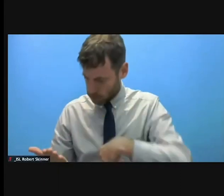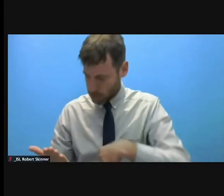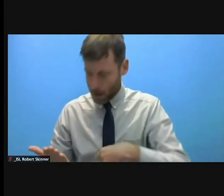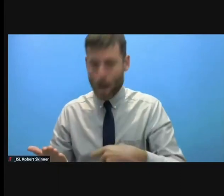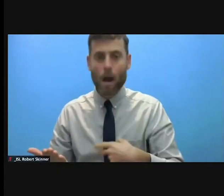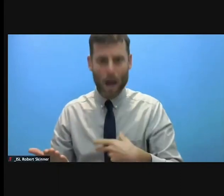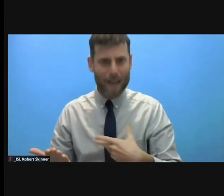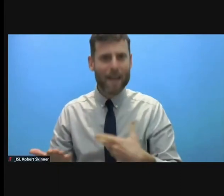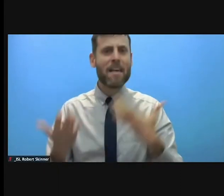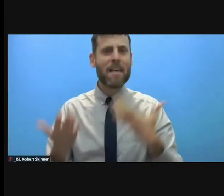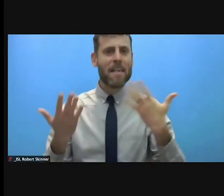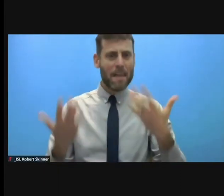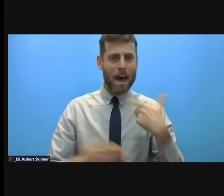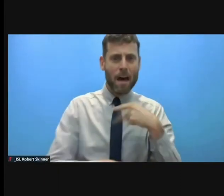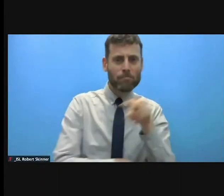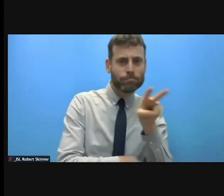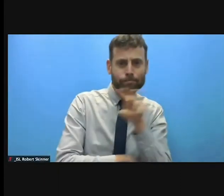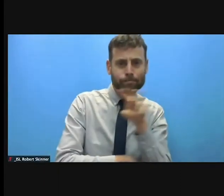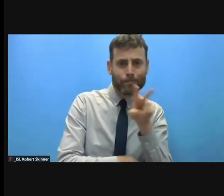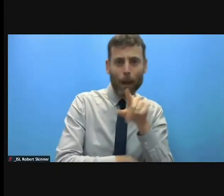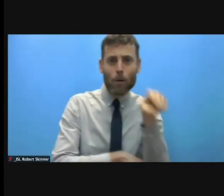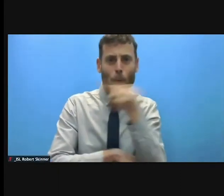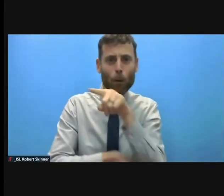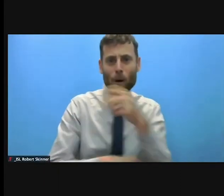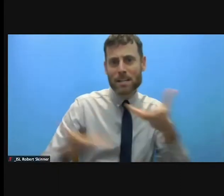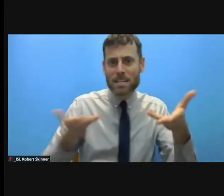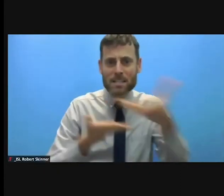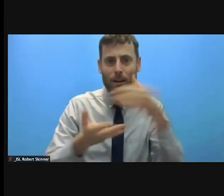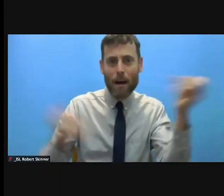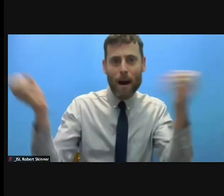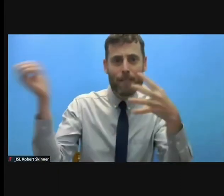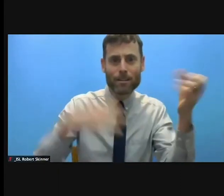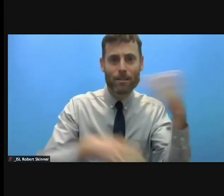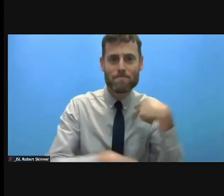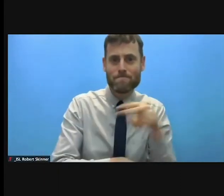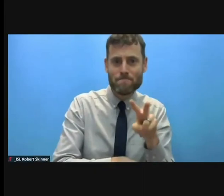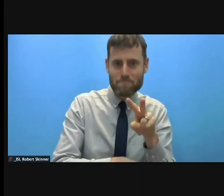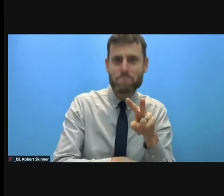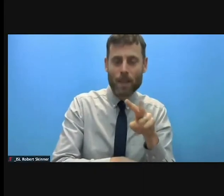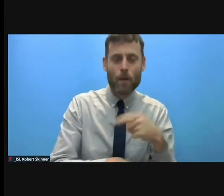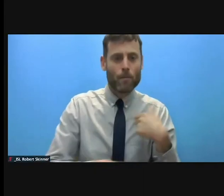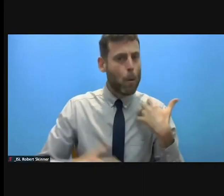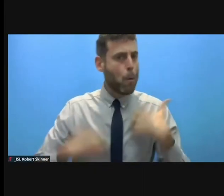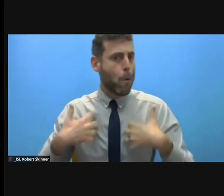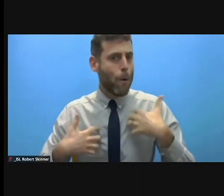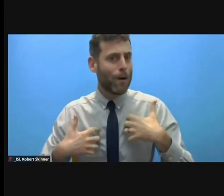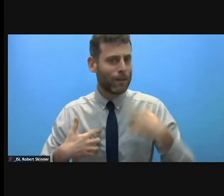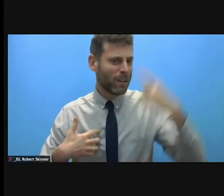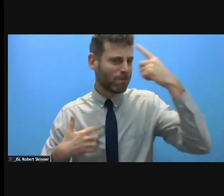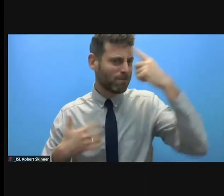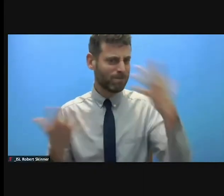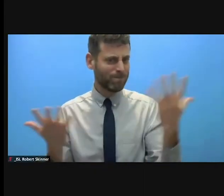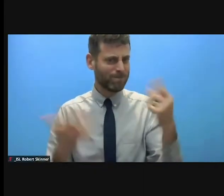discussion. Of course I hope also a discussion that brings us forward. Because very often we